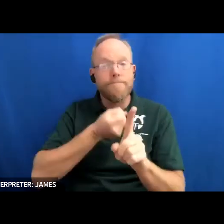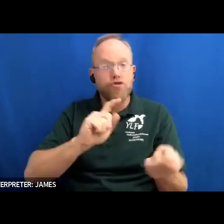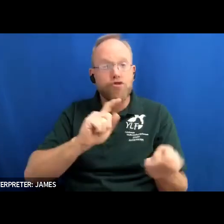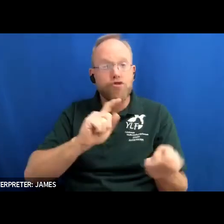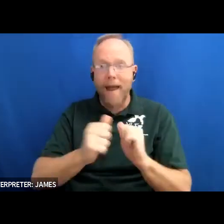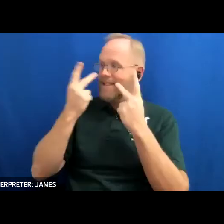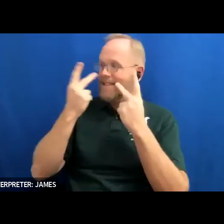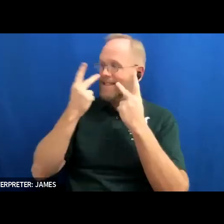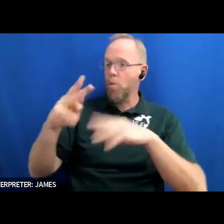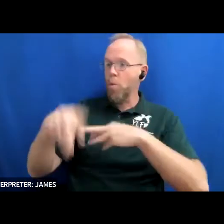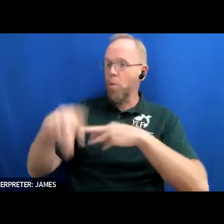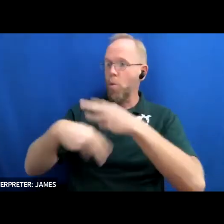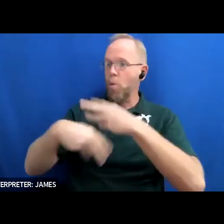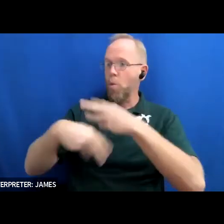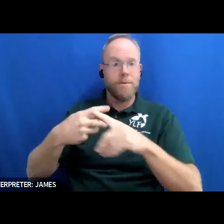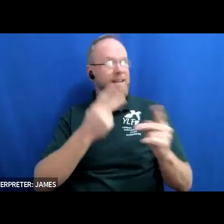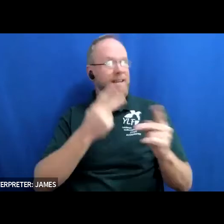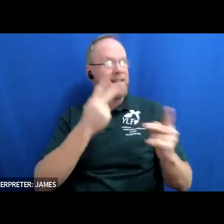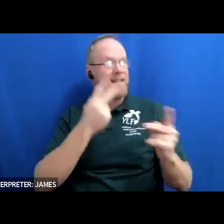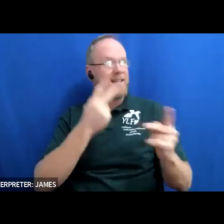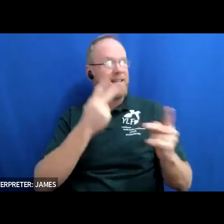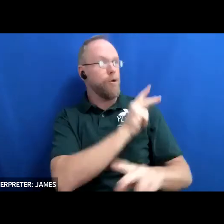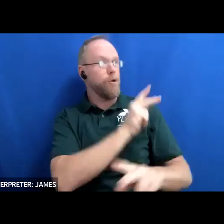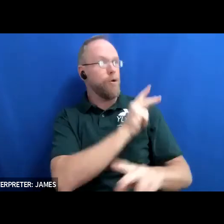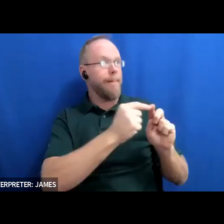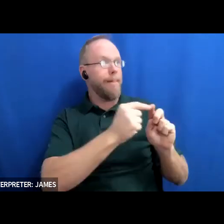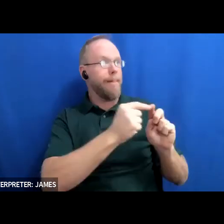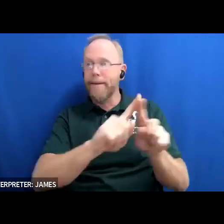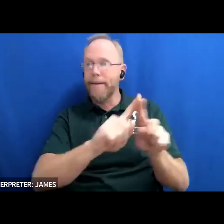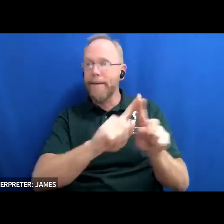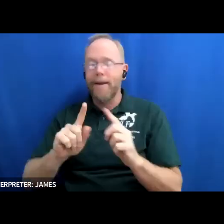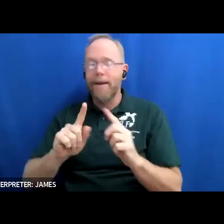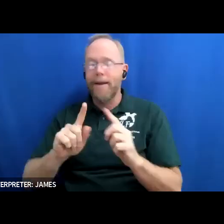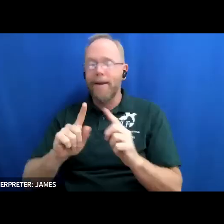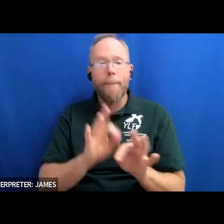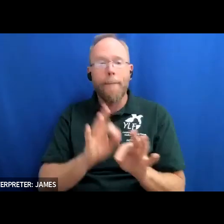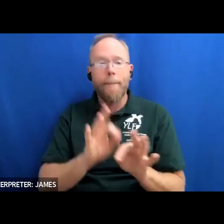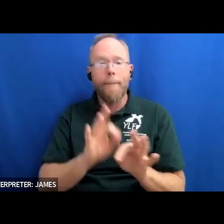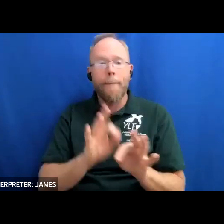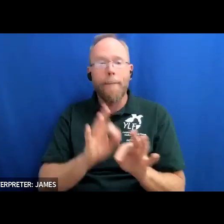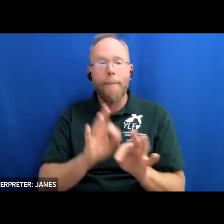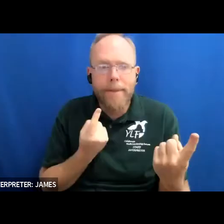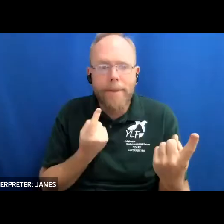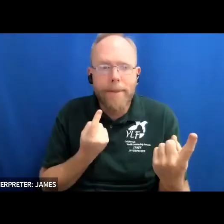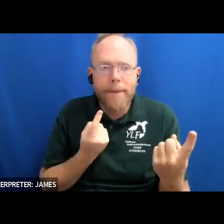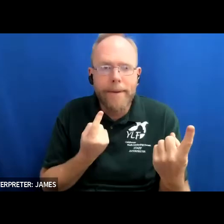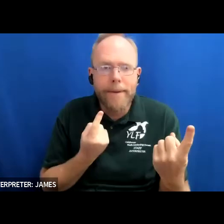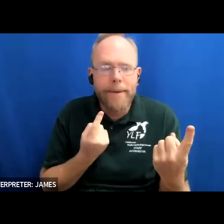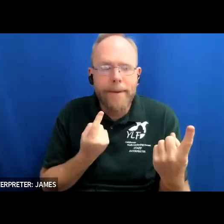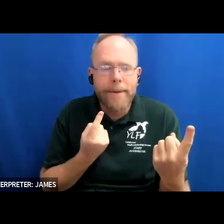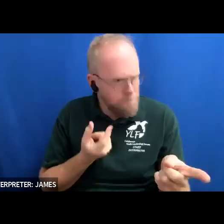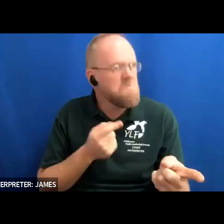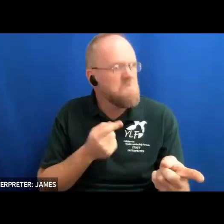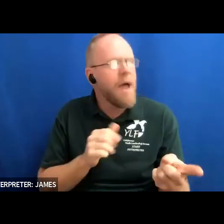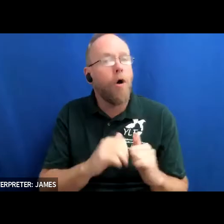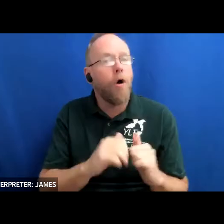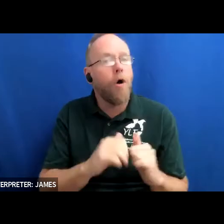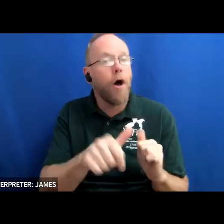people and why it is important to have empathy and understand the way someone else is feeling